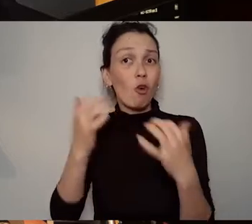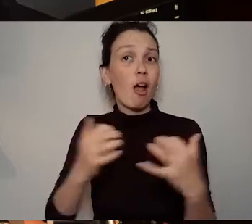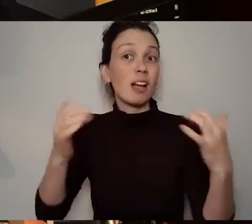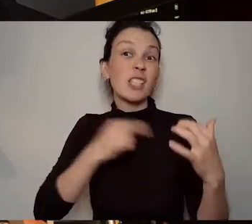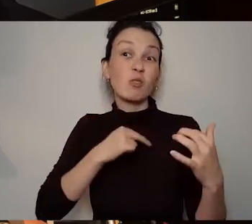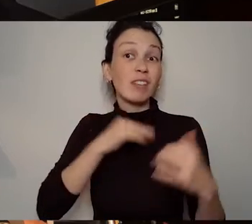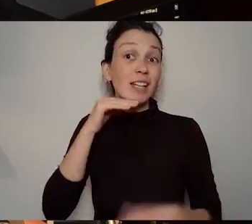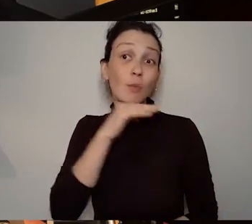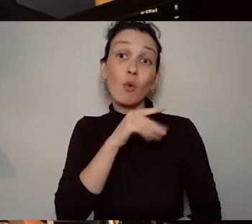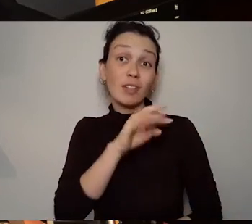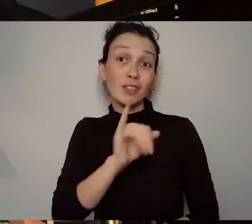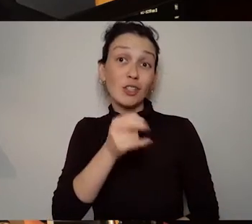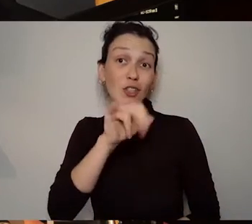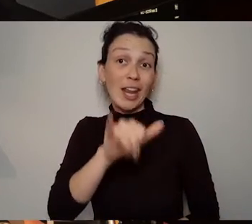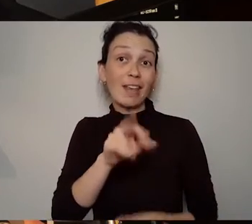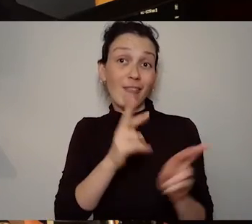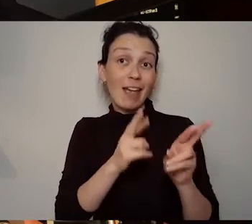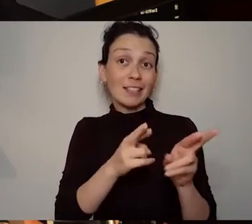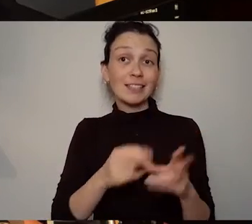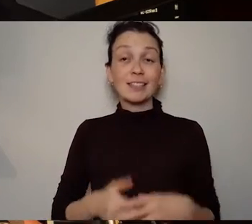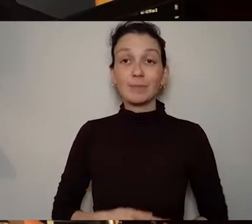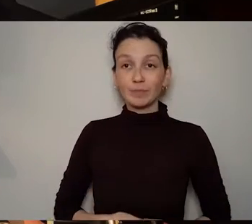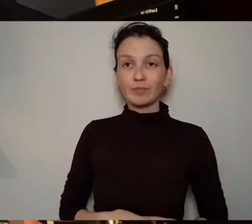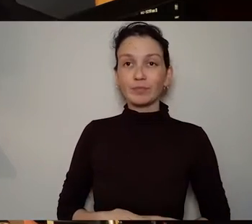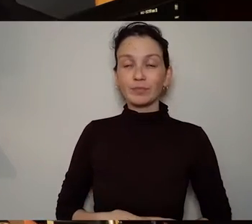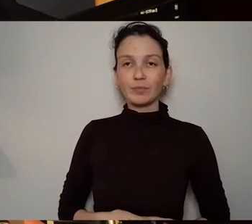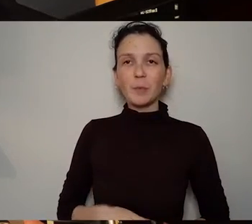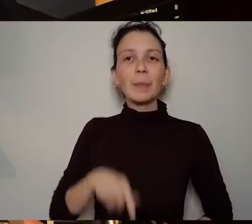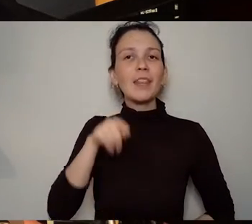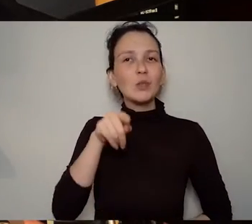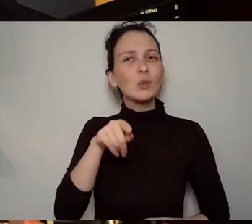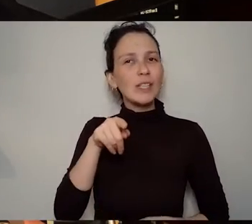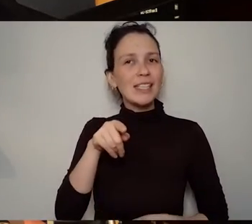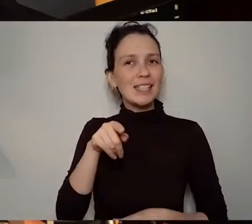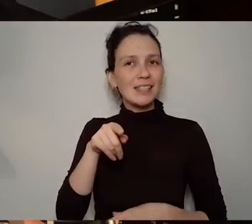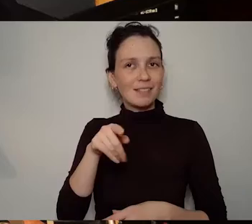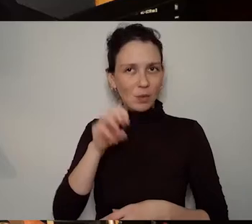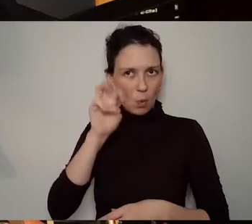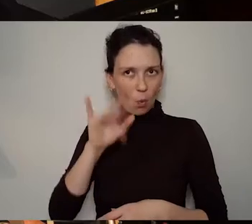lyrical bodies is really coming from so it's really a bit I hate to be reductive but it's